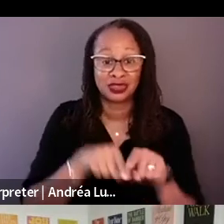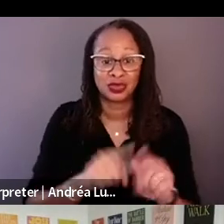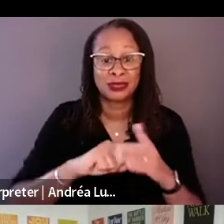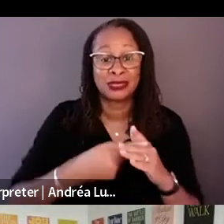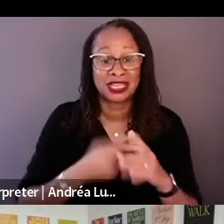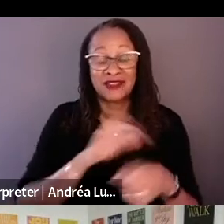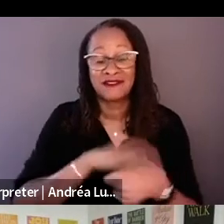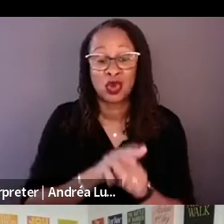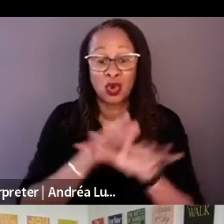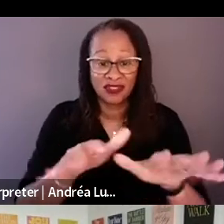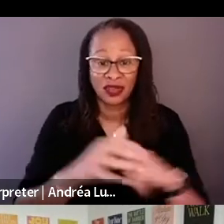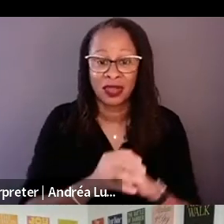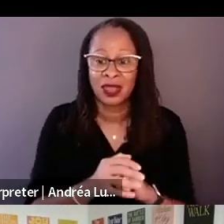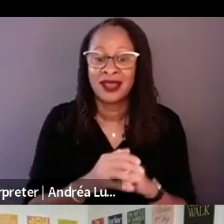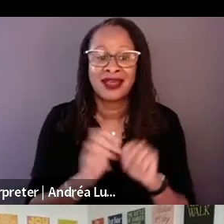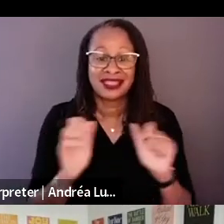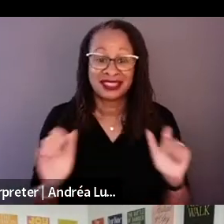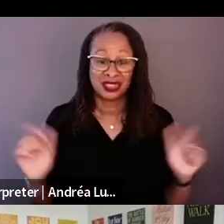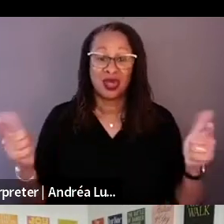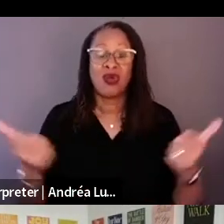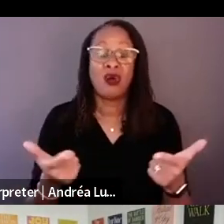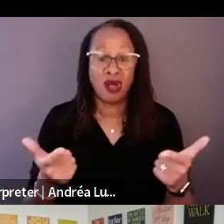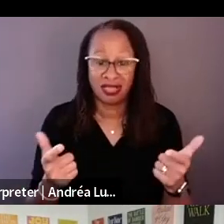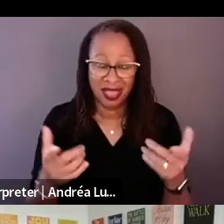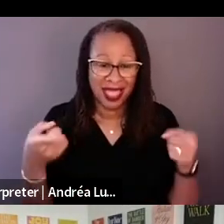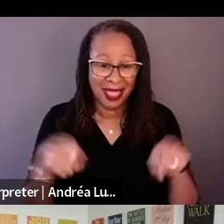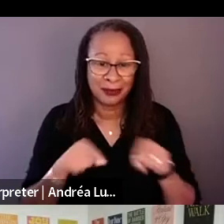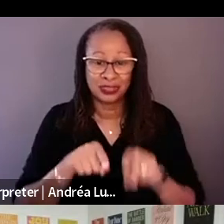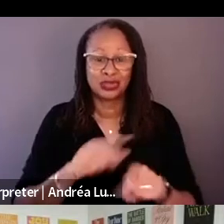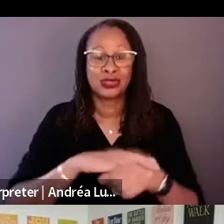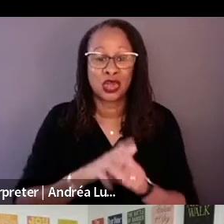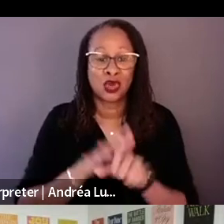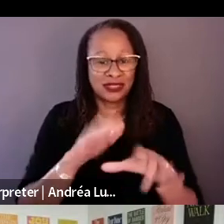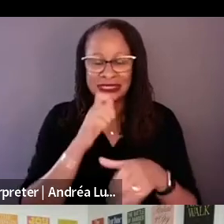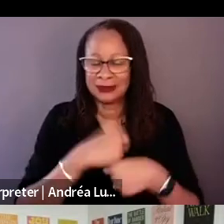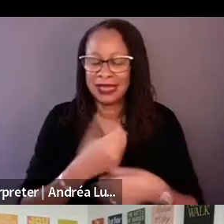This happen in the vacuum of COVID, and that did not make it any easier by the stretch.